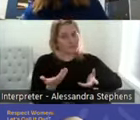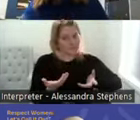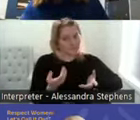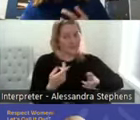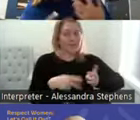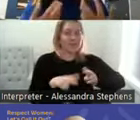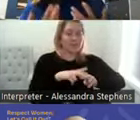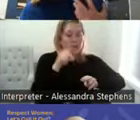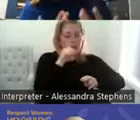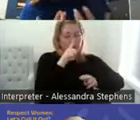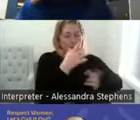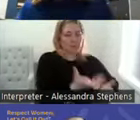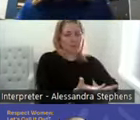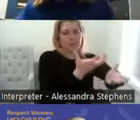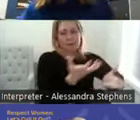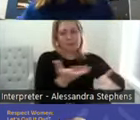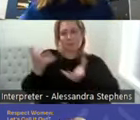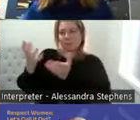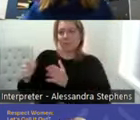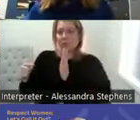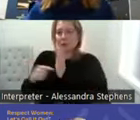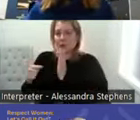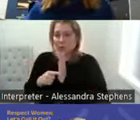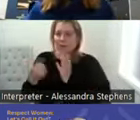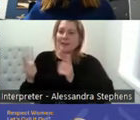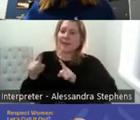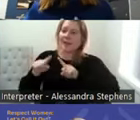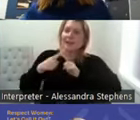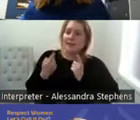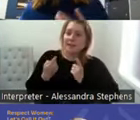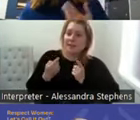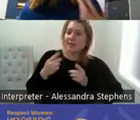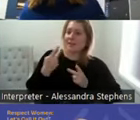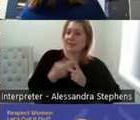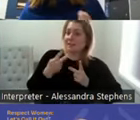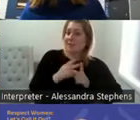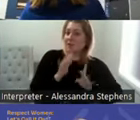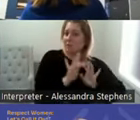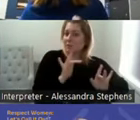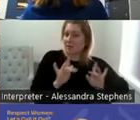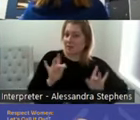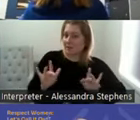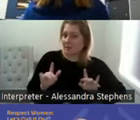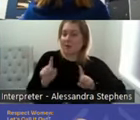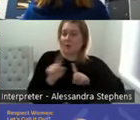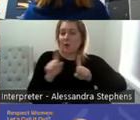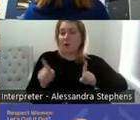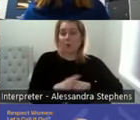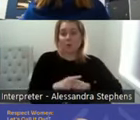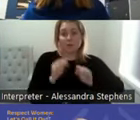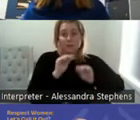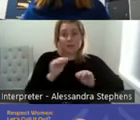So really too teaching folk and carers how to actually teach body autonomy with with that.